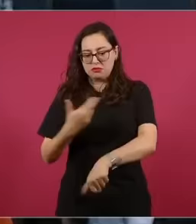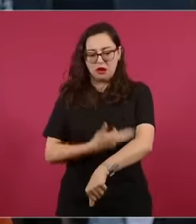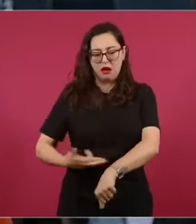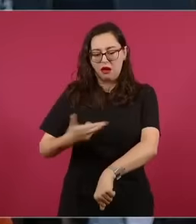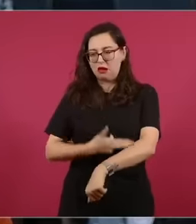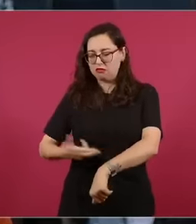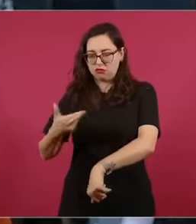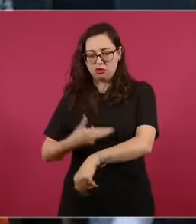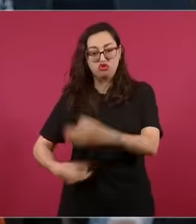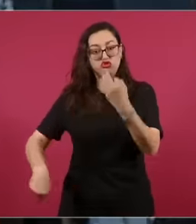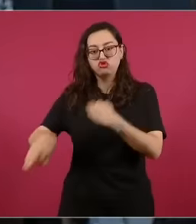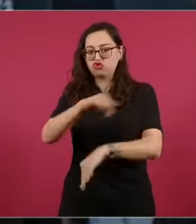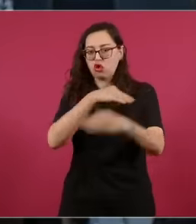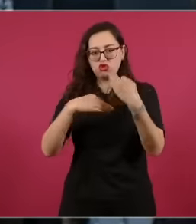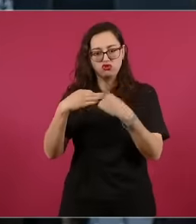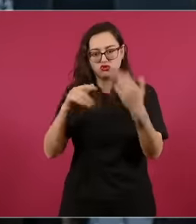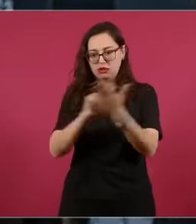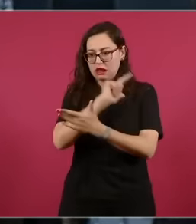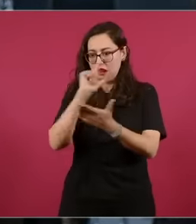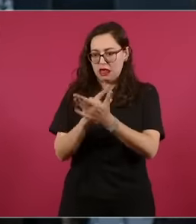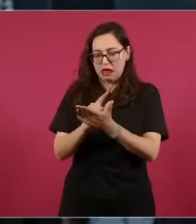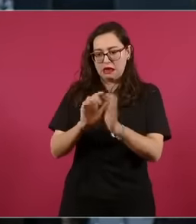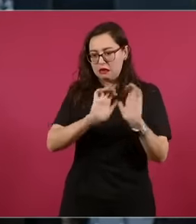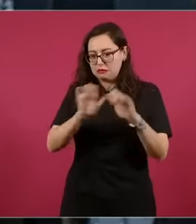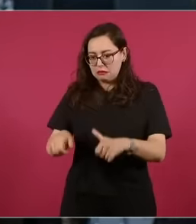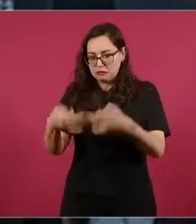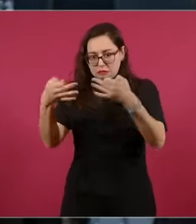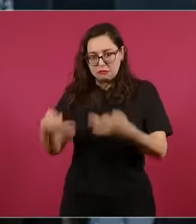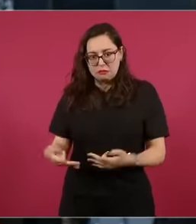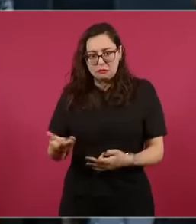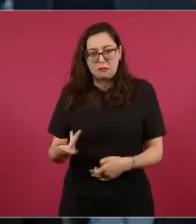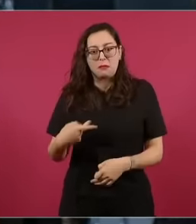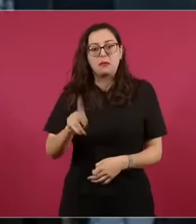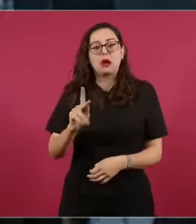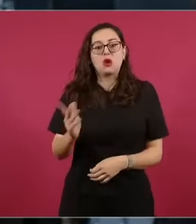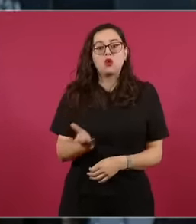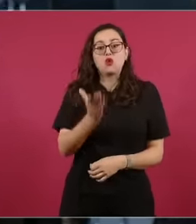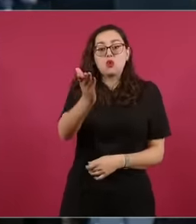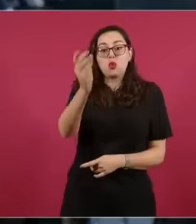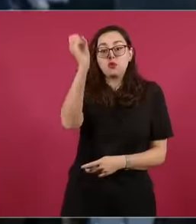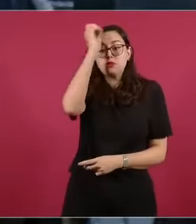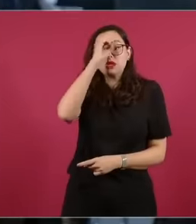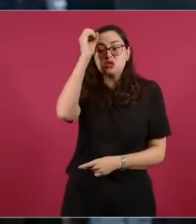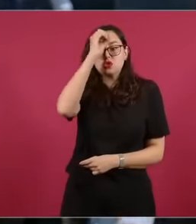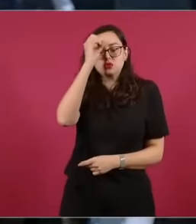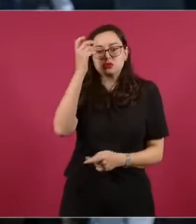would like to know your opinion on this issue because you will be able to say the big things multinationals